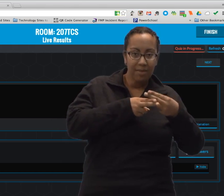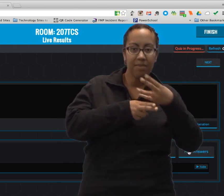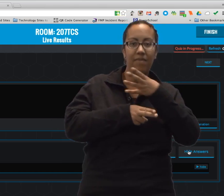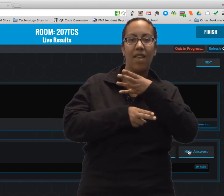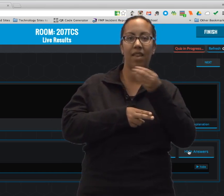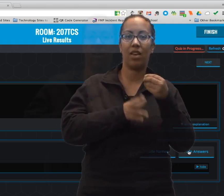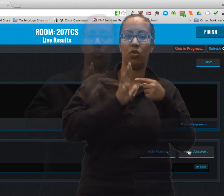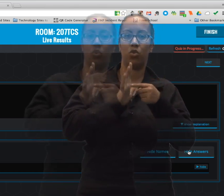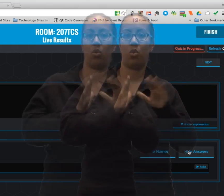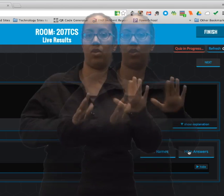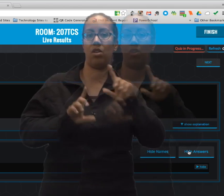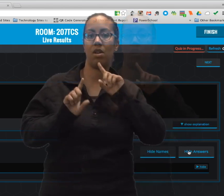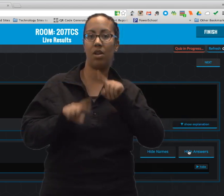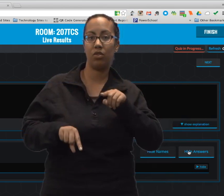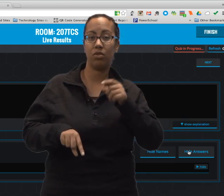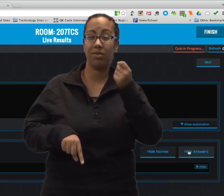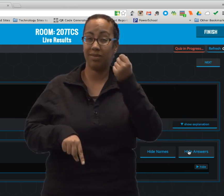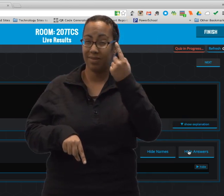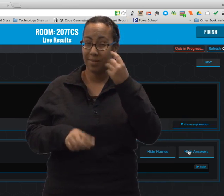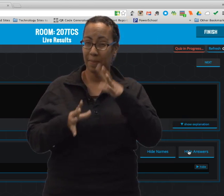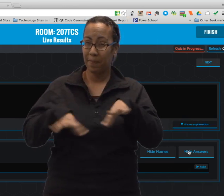You can see the students' names and show their answers.